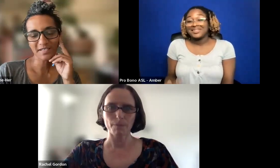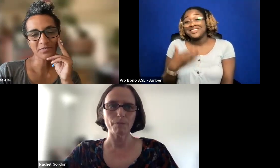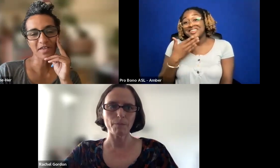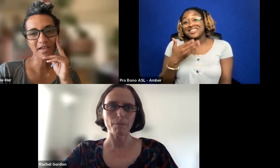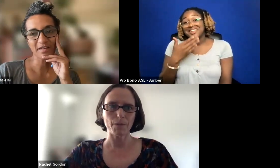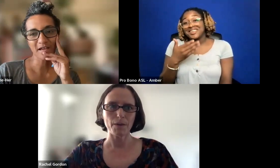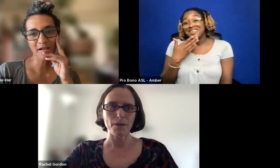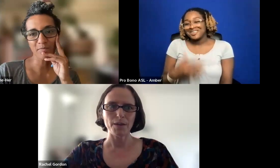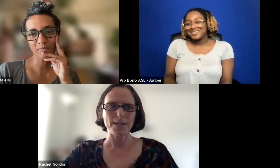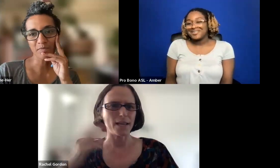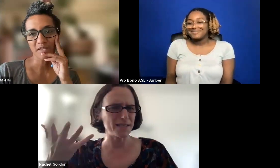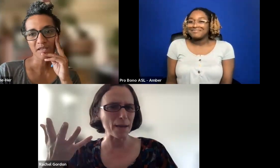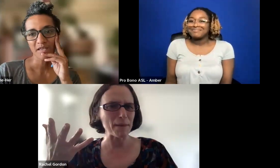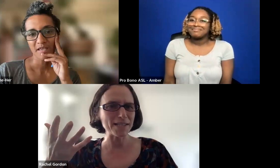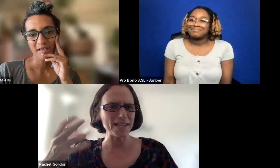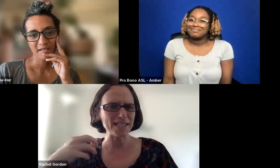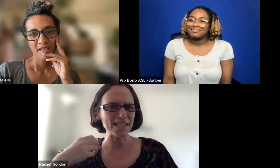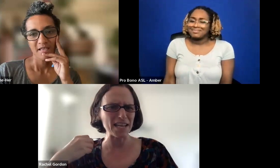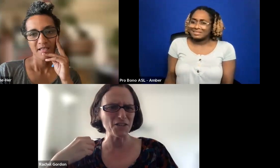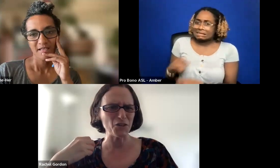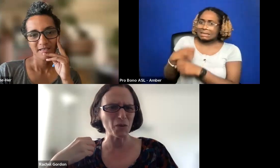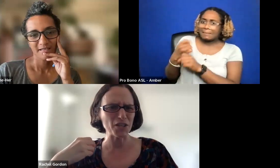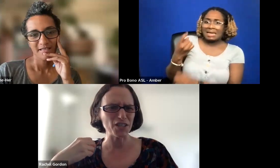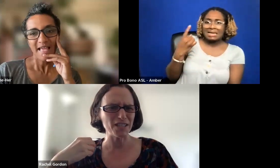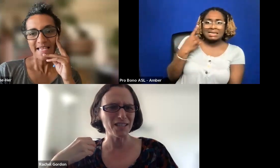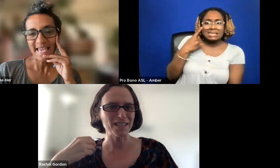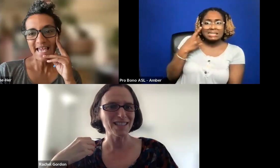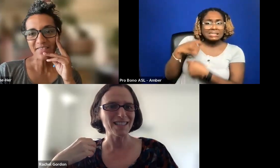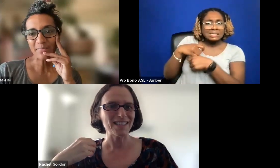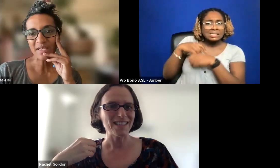DID THAT ANSWER YOUR. THAT MAKES SEN.